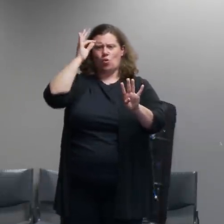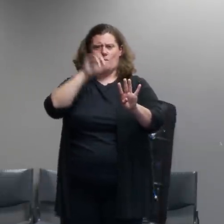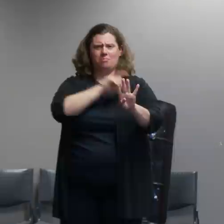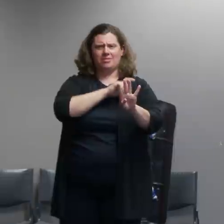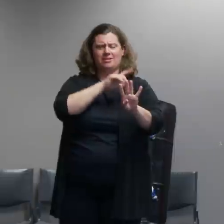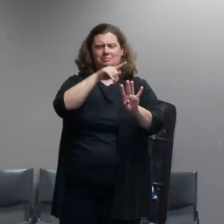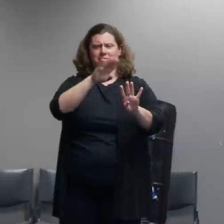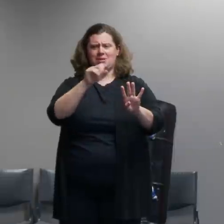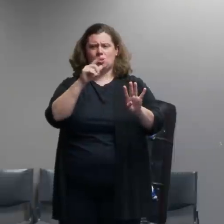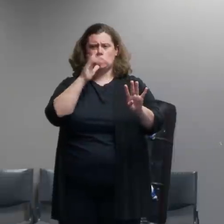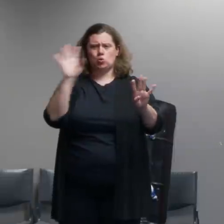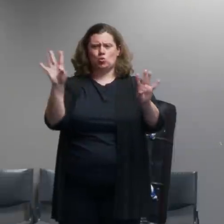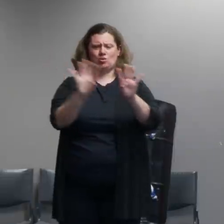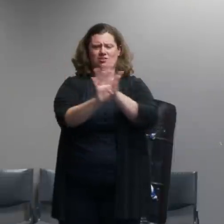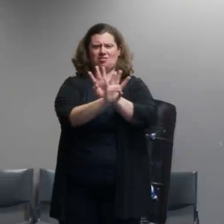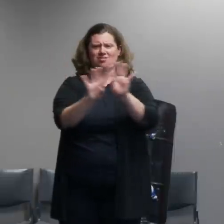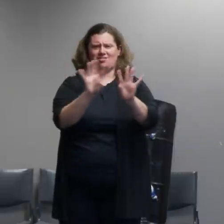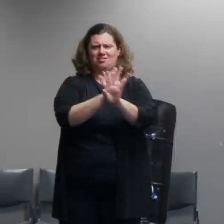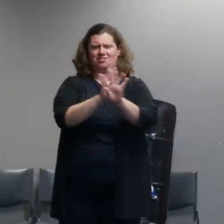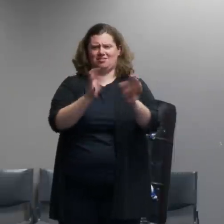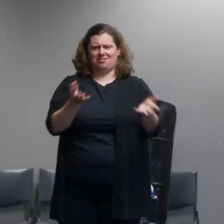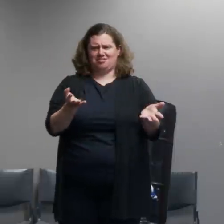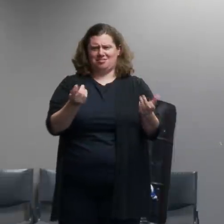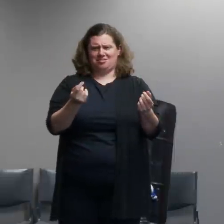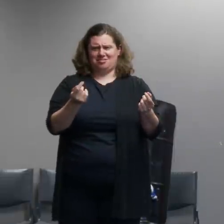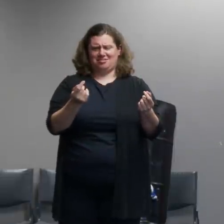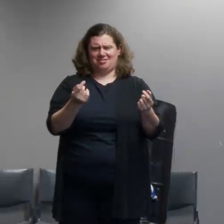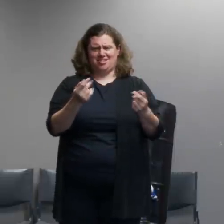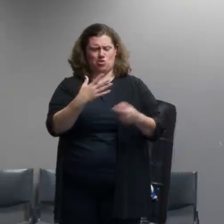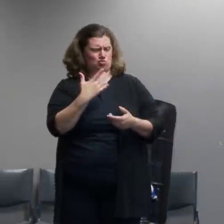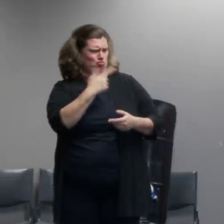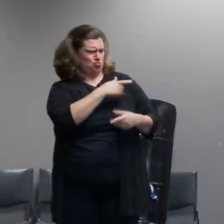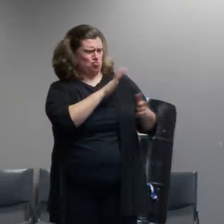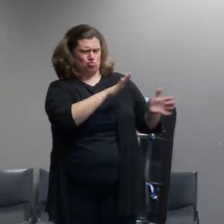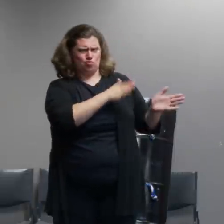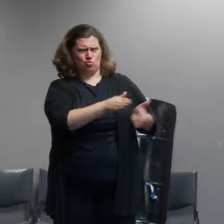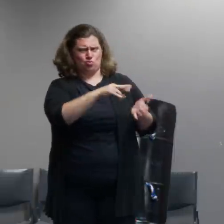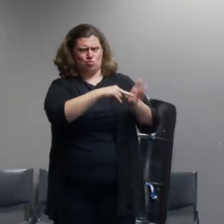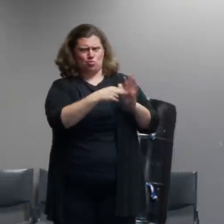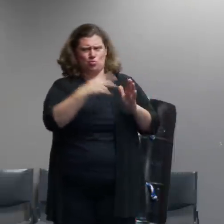know could further inflame tensions or um you know cause problems uh